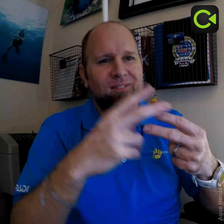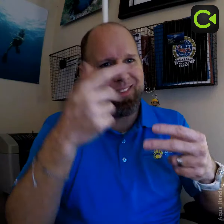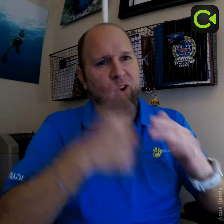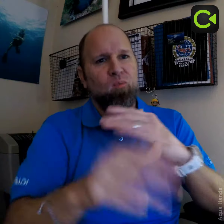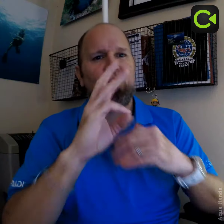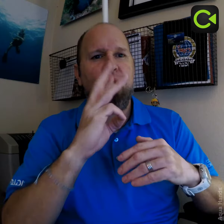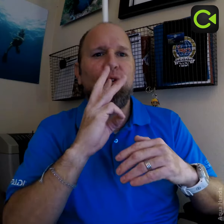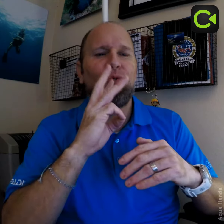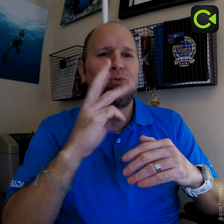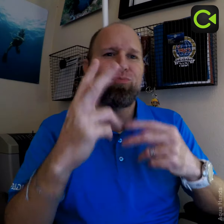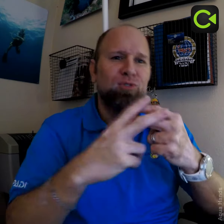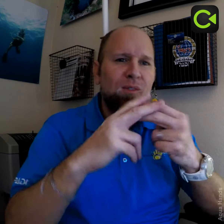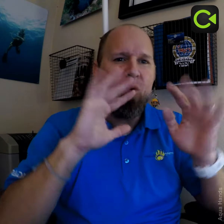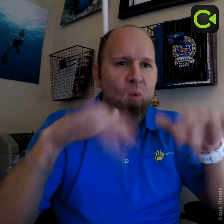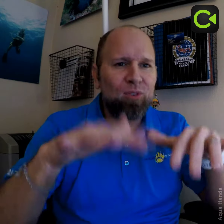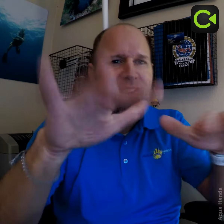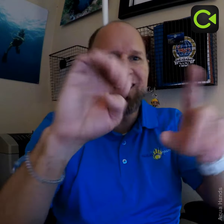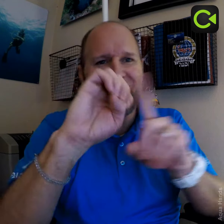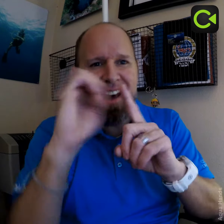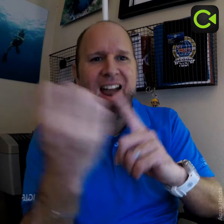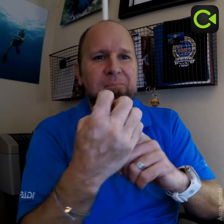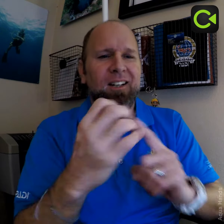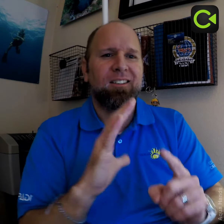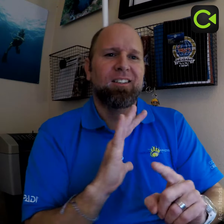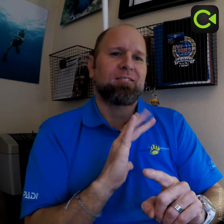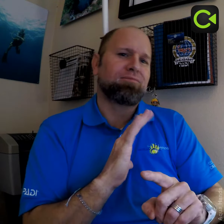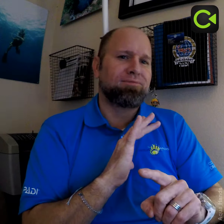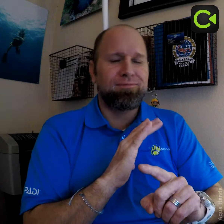Underwater preservation saves our ocean environment. Very cool!